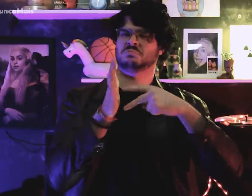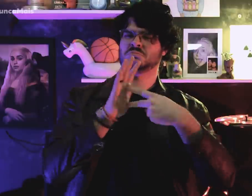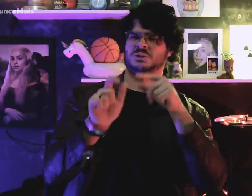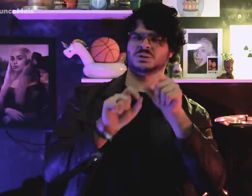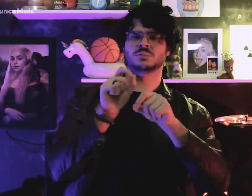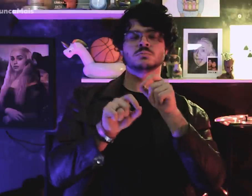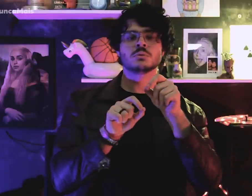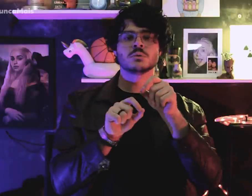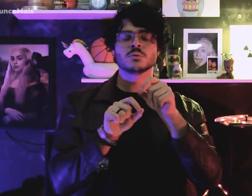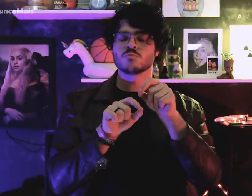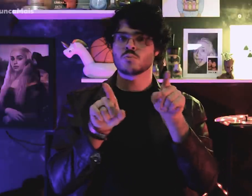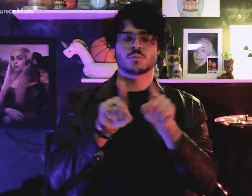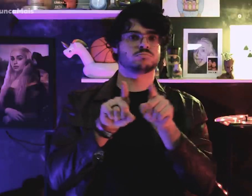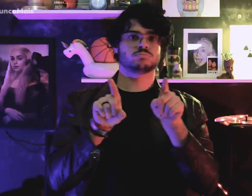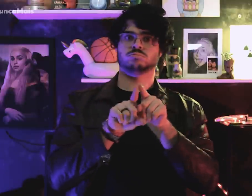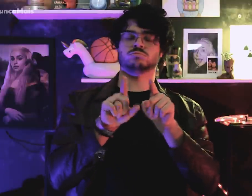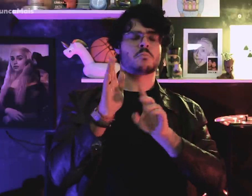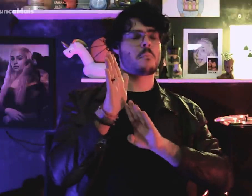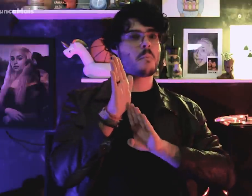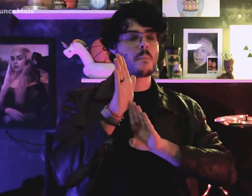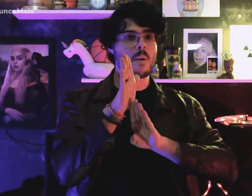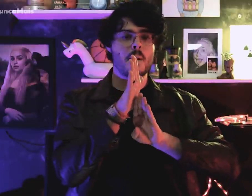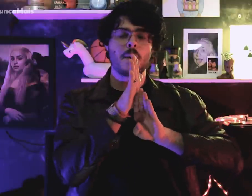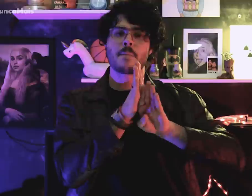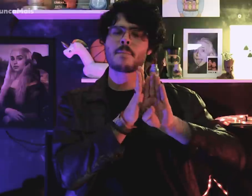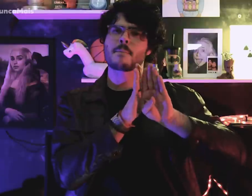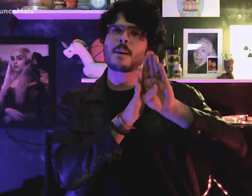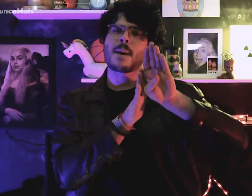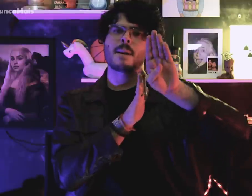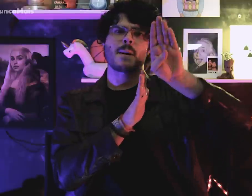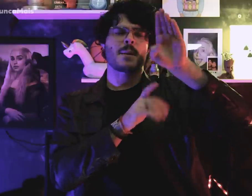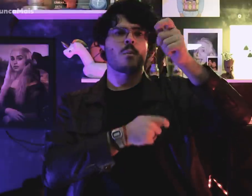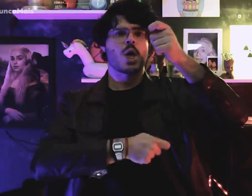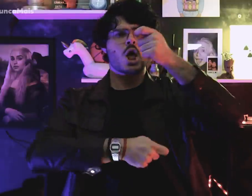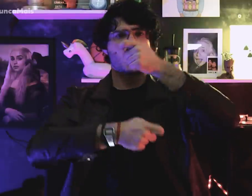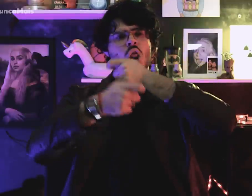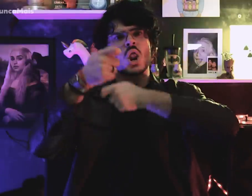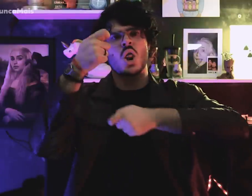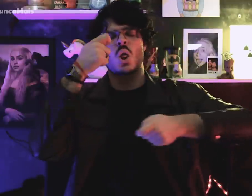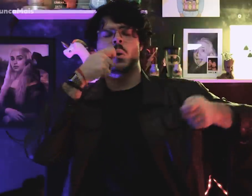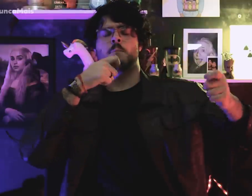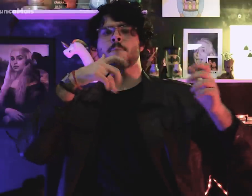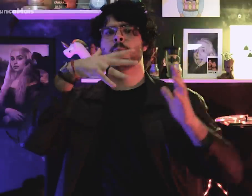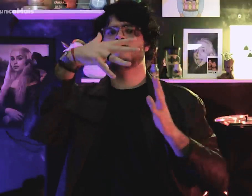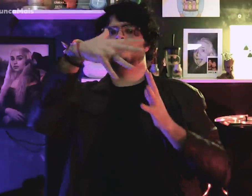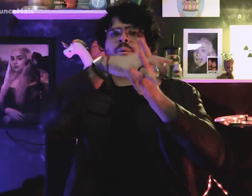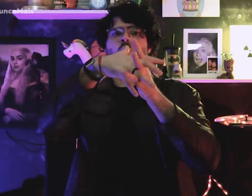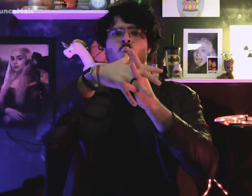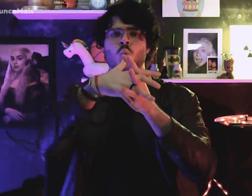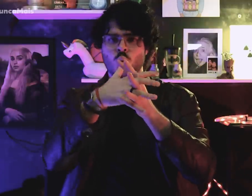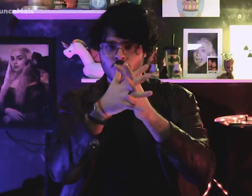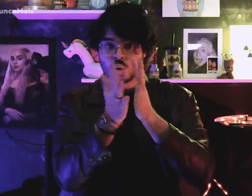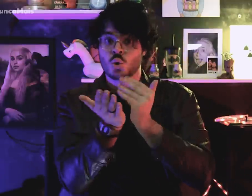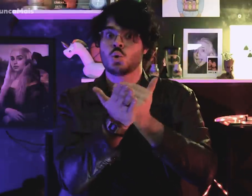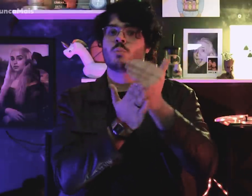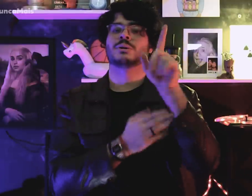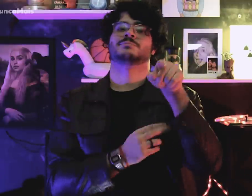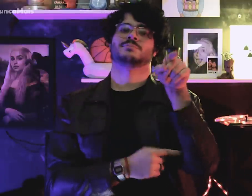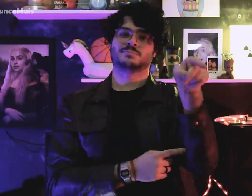that promoted a quick economic development in the country.